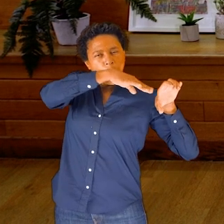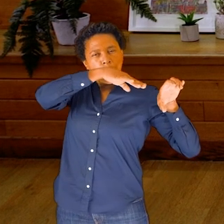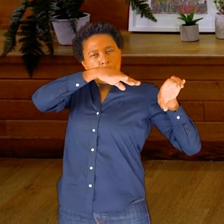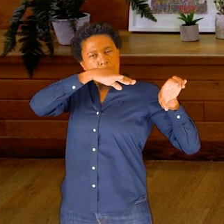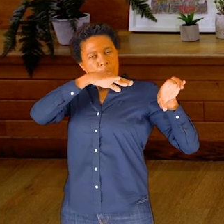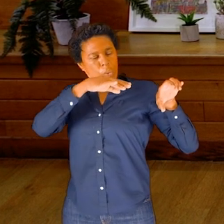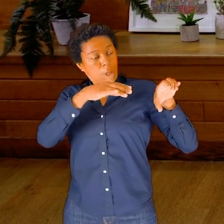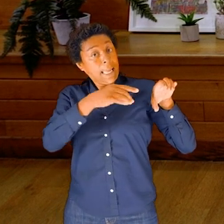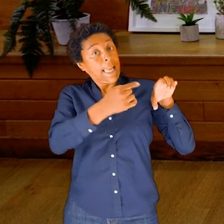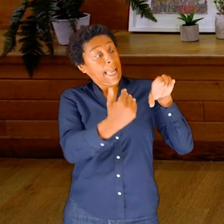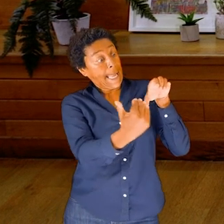once again, into the eyeballs.